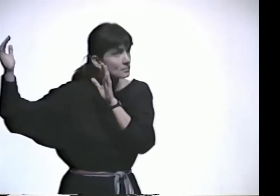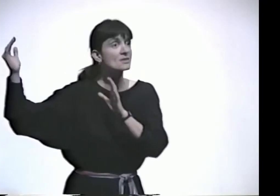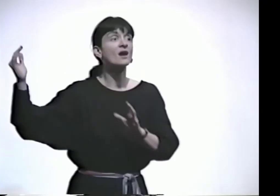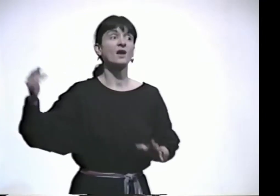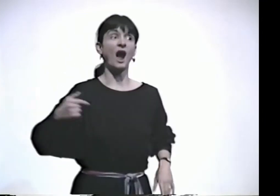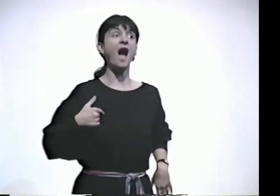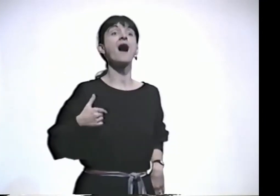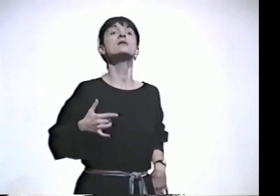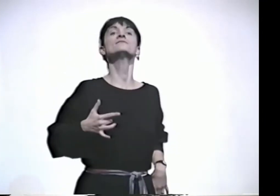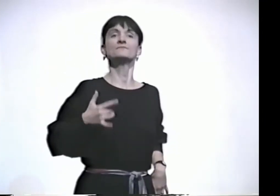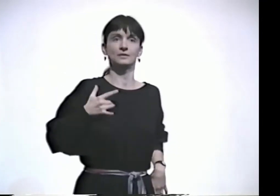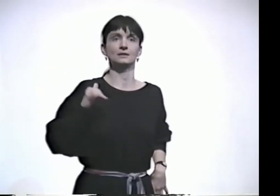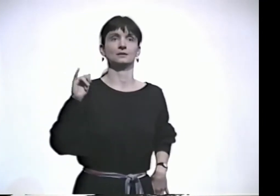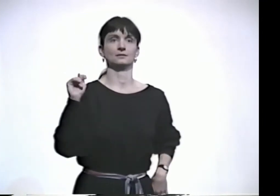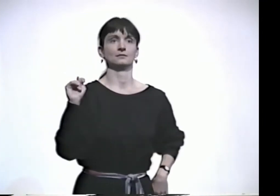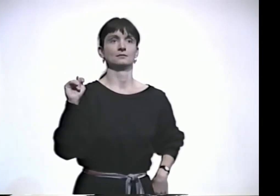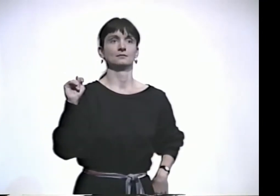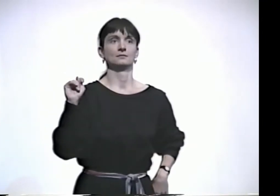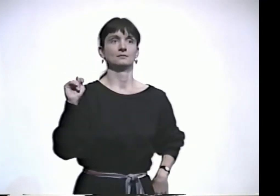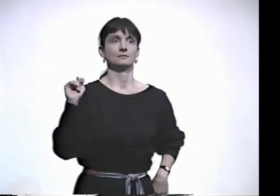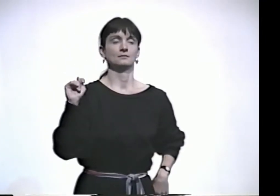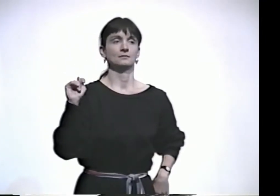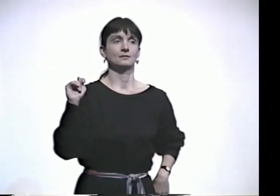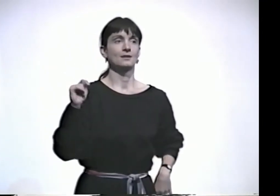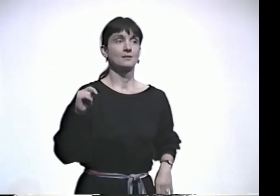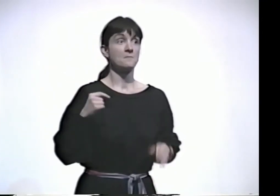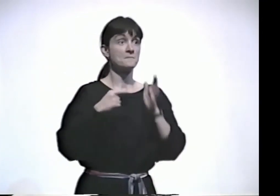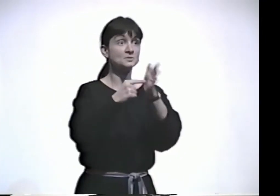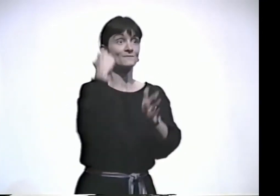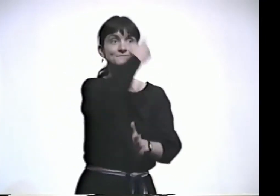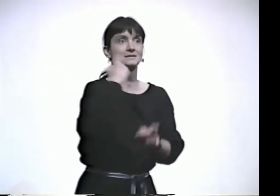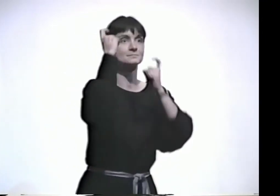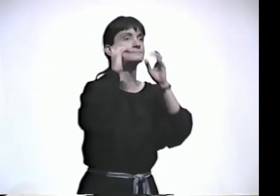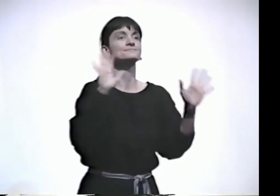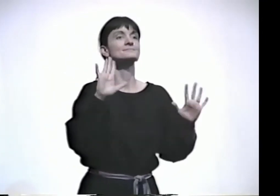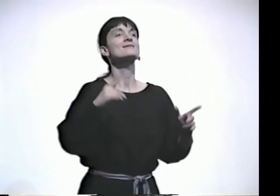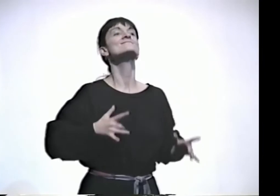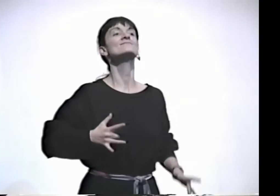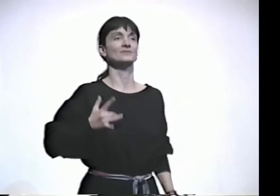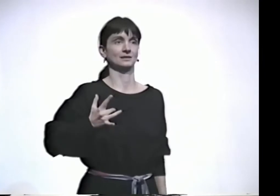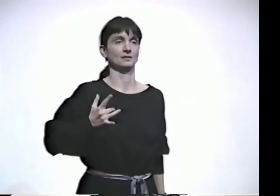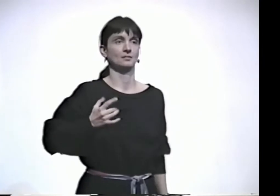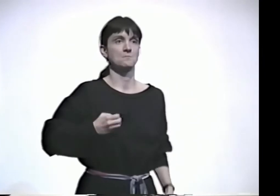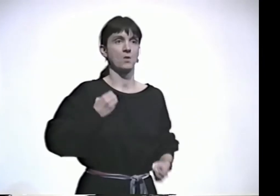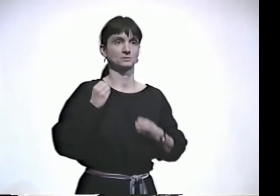YOU KNOW, REALITY IS REALLY IMPORTANT, AND FOR ME, I HAVE TO REALLY FEEL IT.